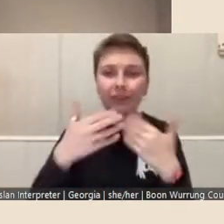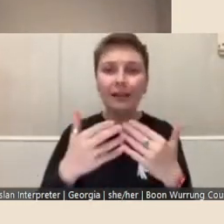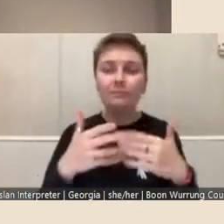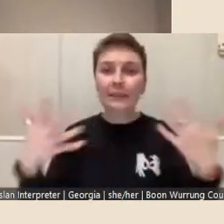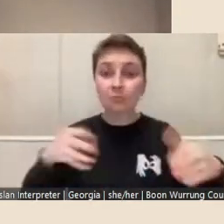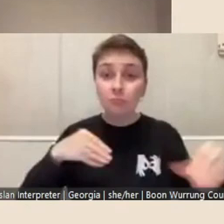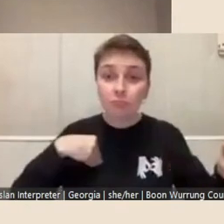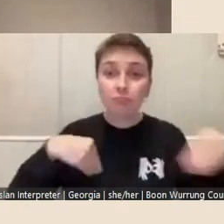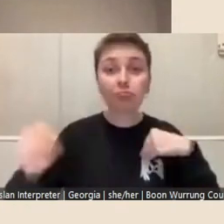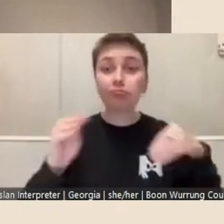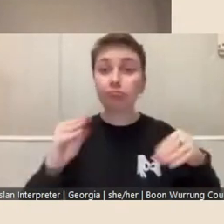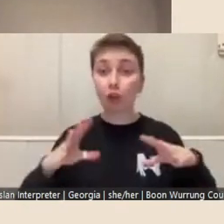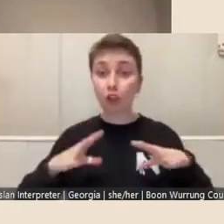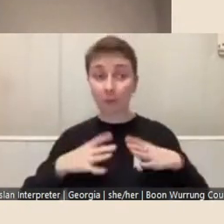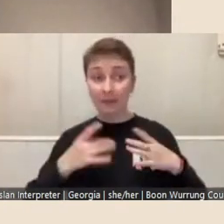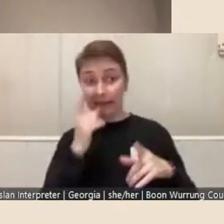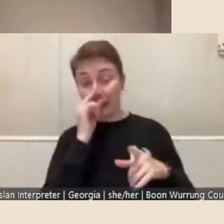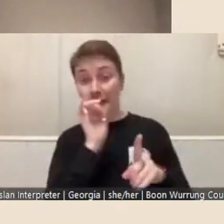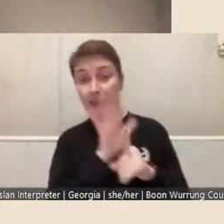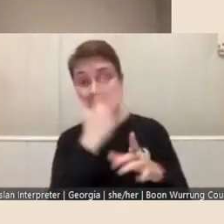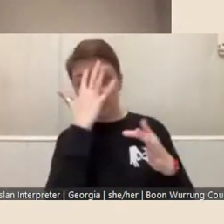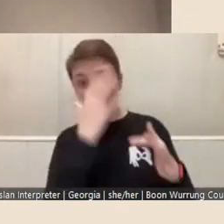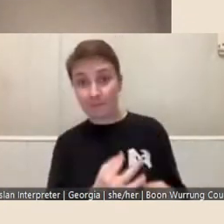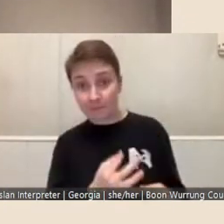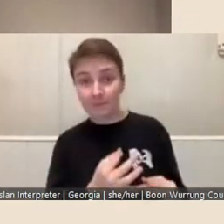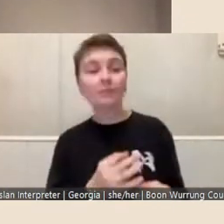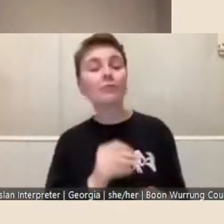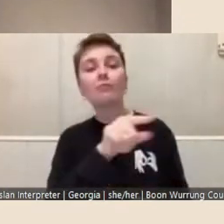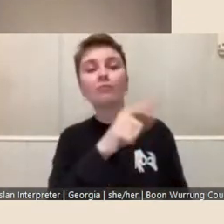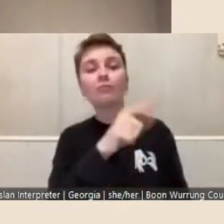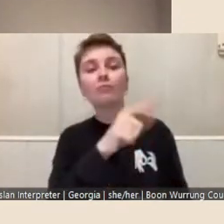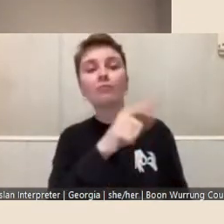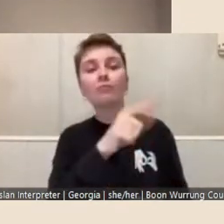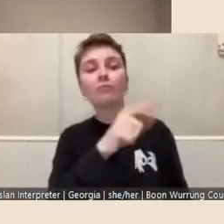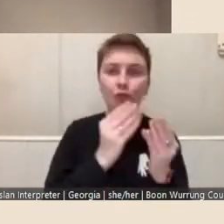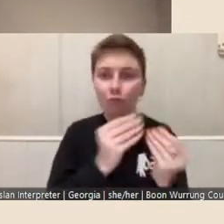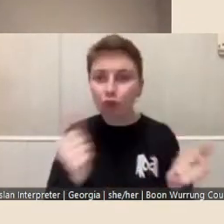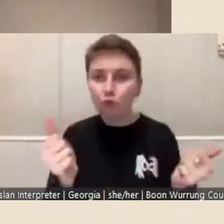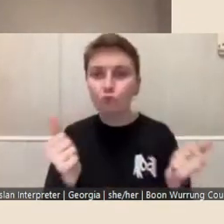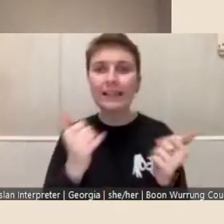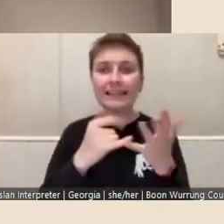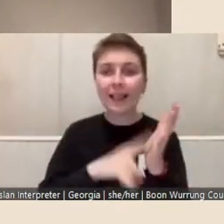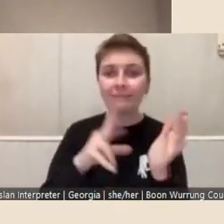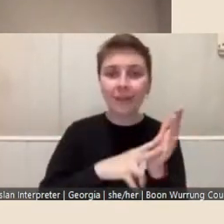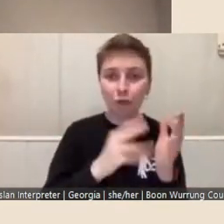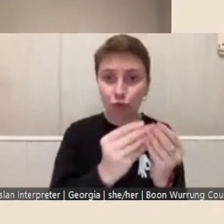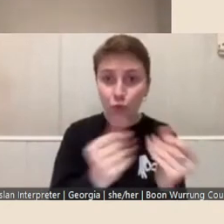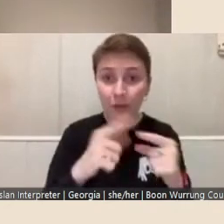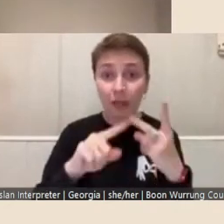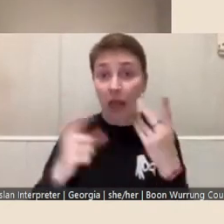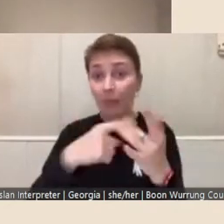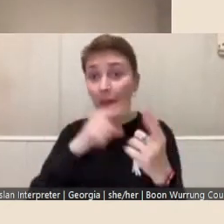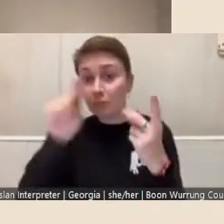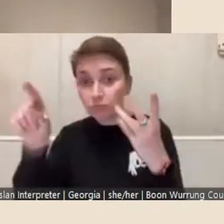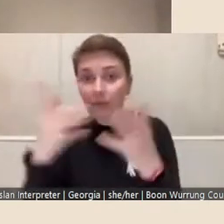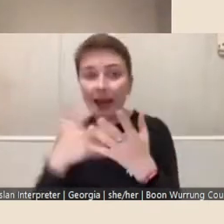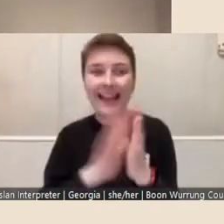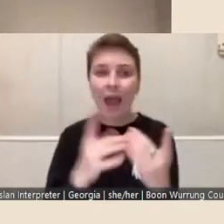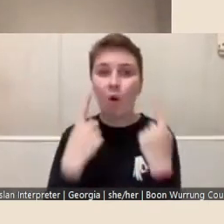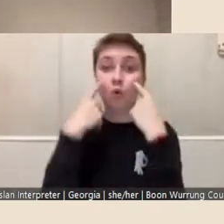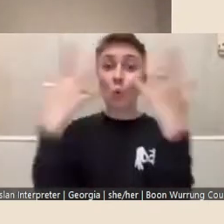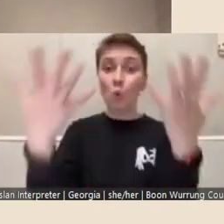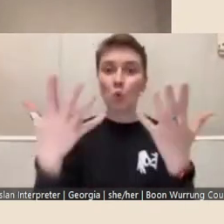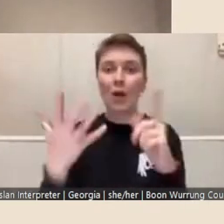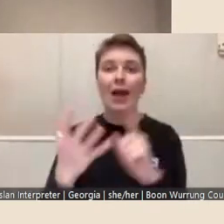to each chosen fellow in their use of resources of the State, of State Library Victoria, and elsewhere, and their presentation of the outcome of their research and interpretation.